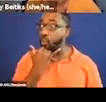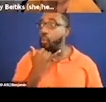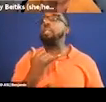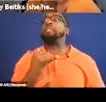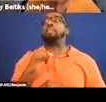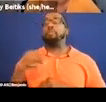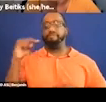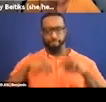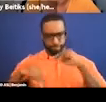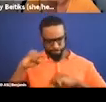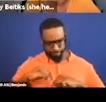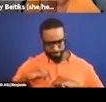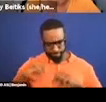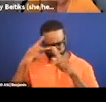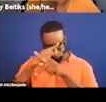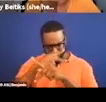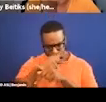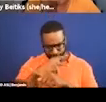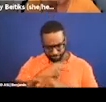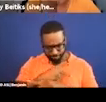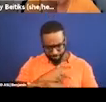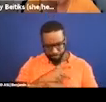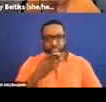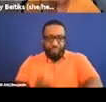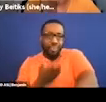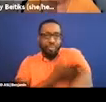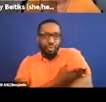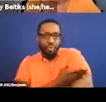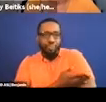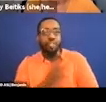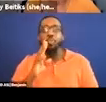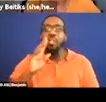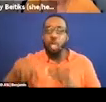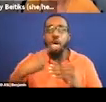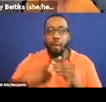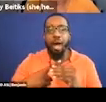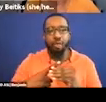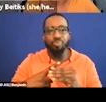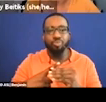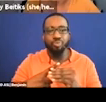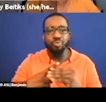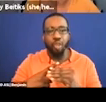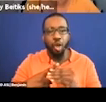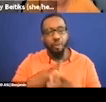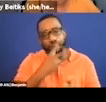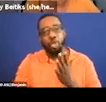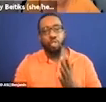opportunity to learn and talk about failure and failure is important. And then lastly, reach out for help. Both Thomas --